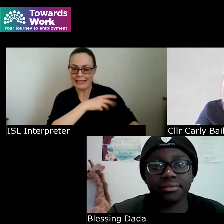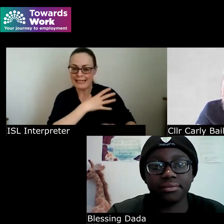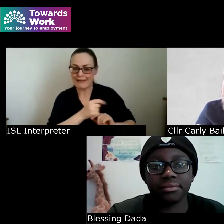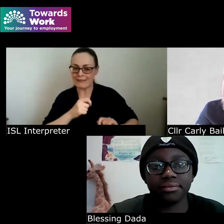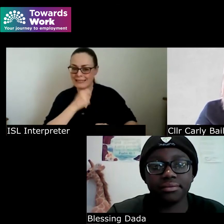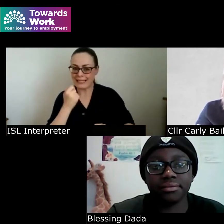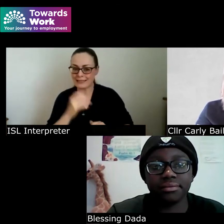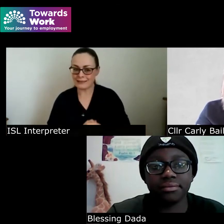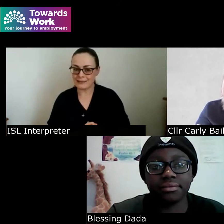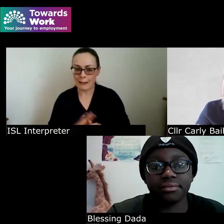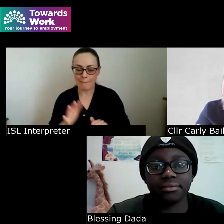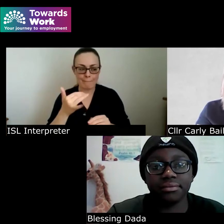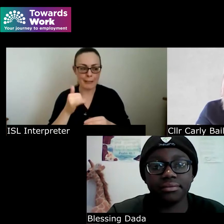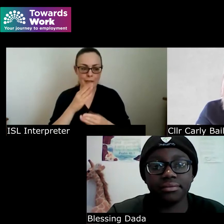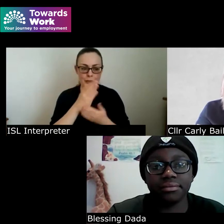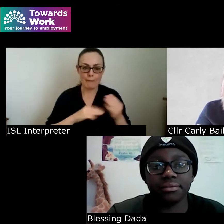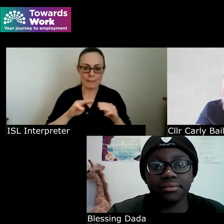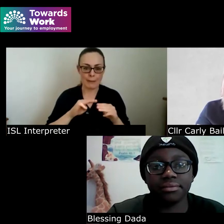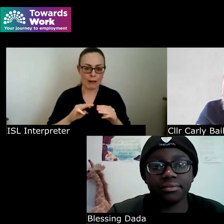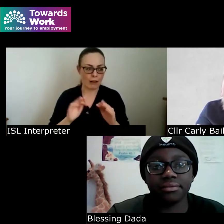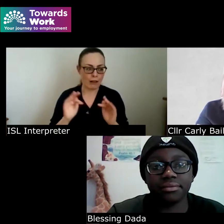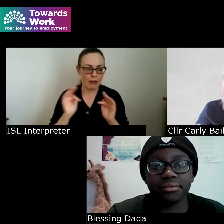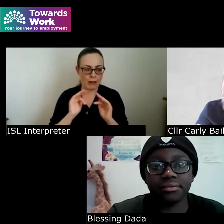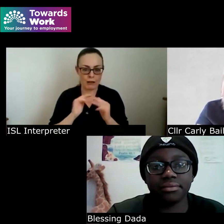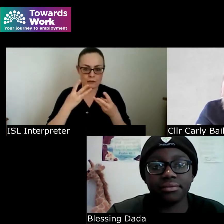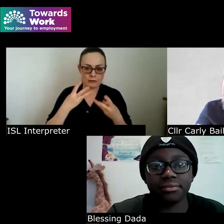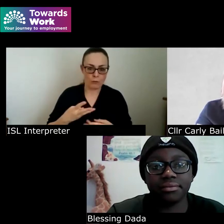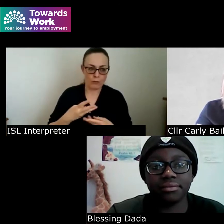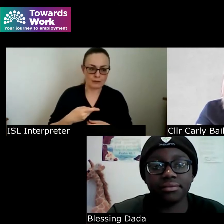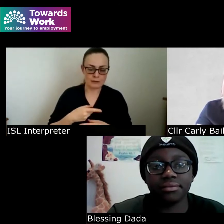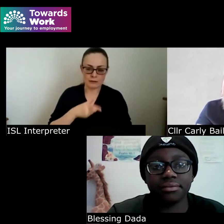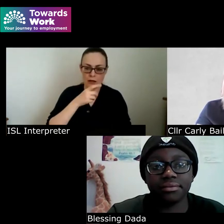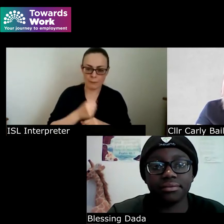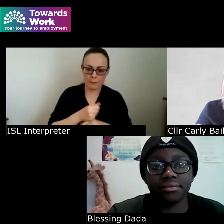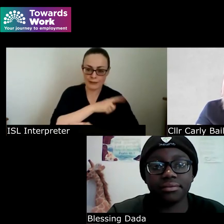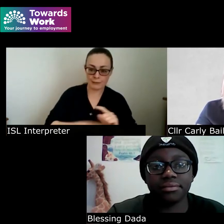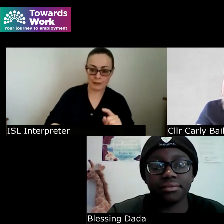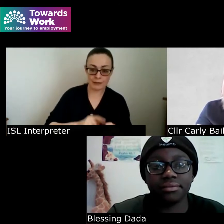while someone like myself is quite physically disabled you can see in an instant that there are